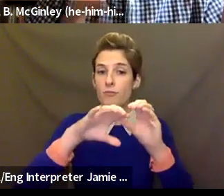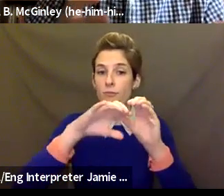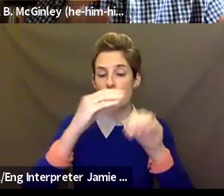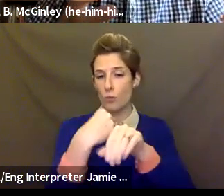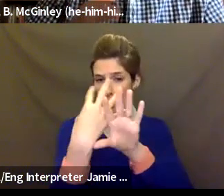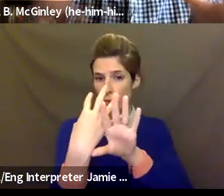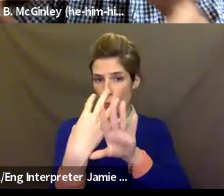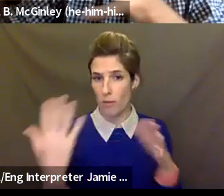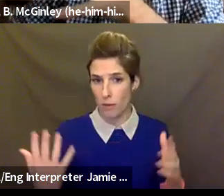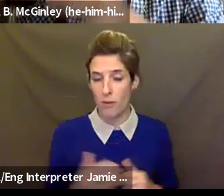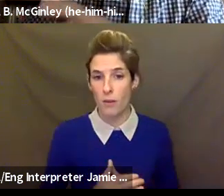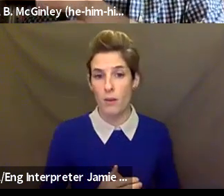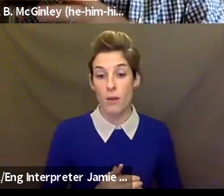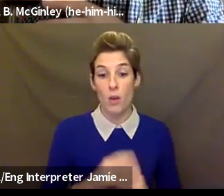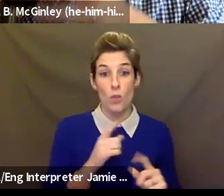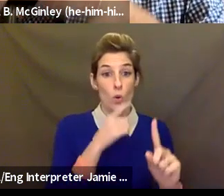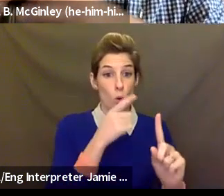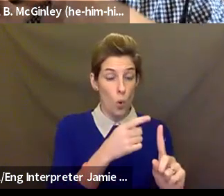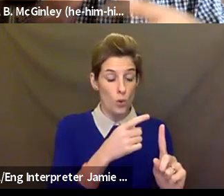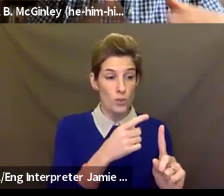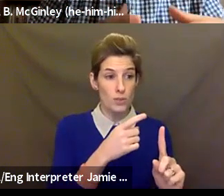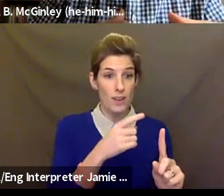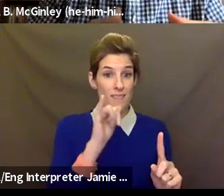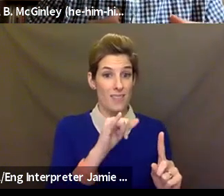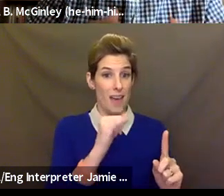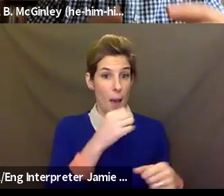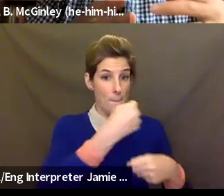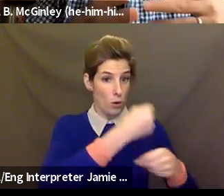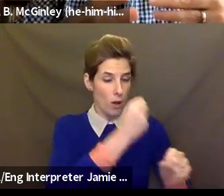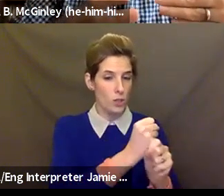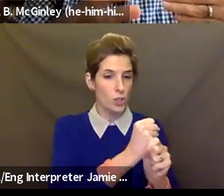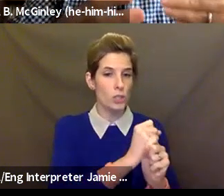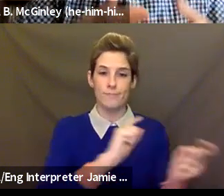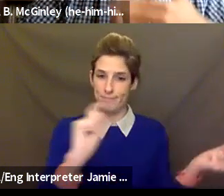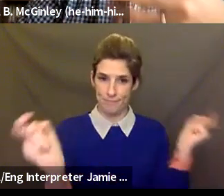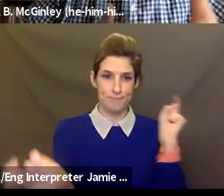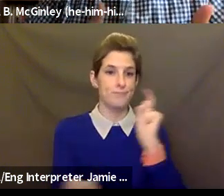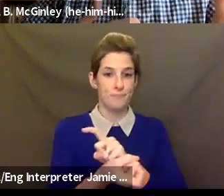of that as a piece absolutely shifted, because everybody was